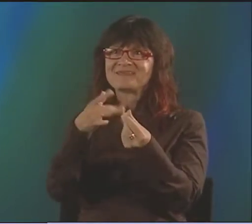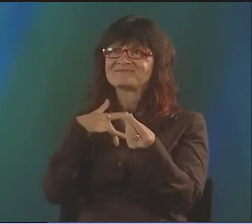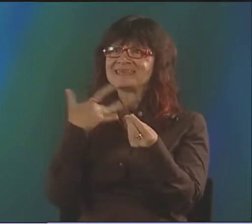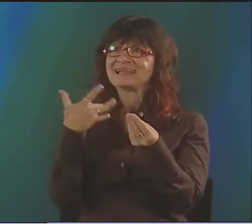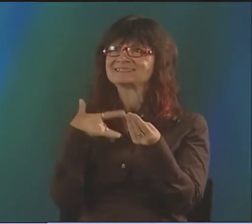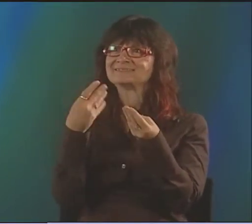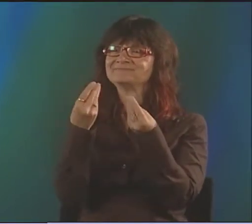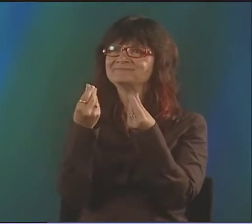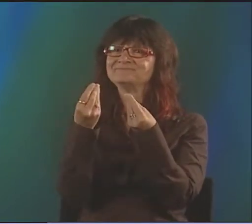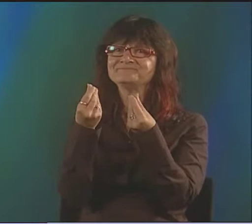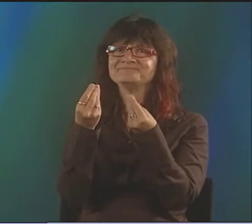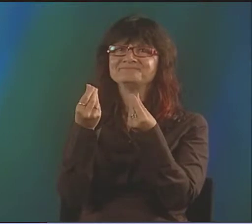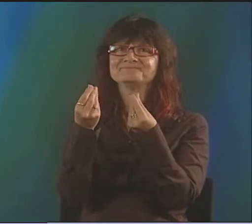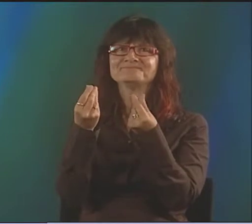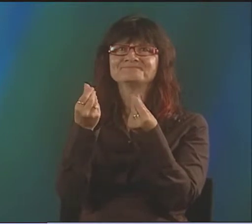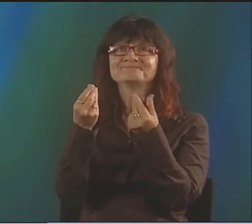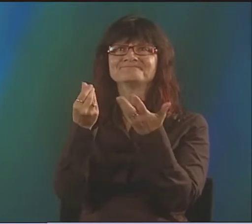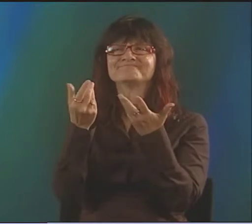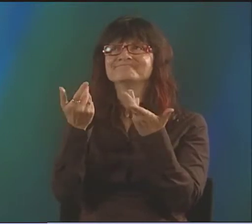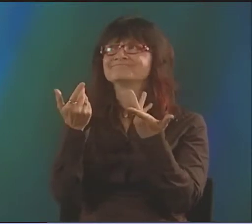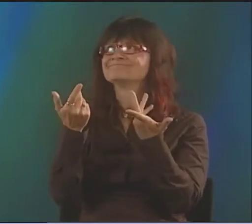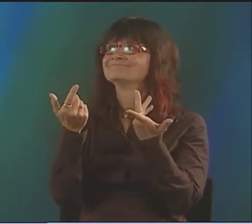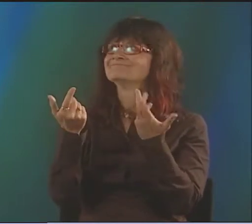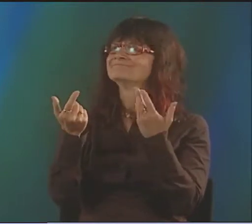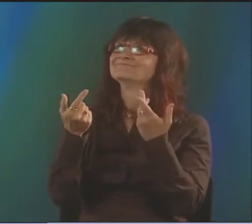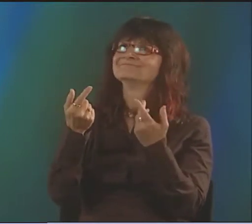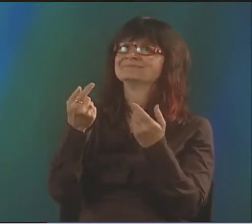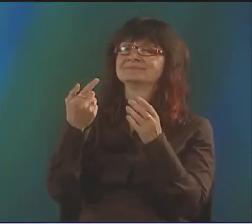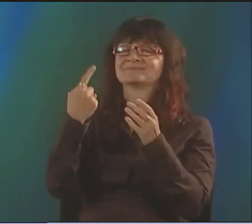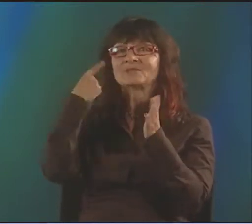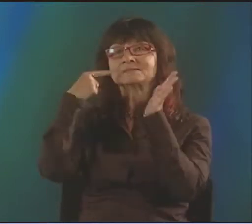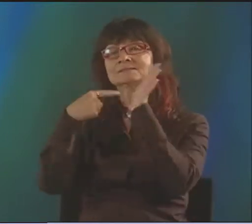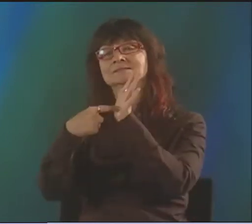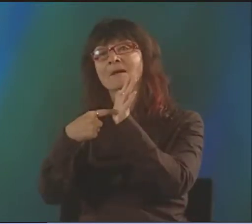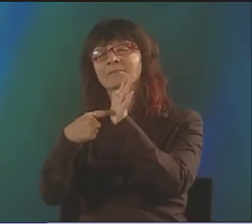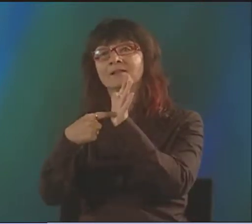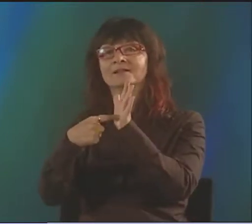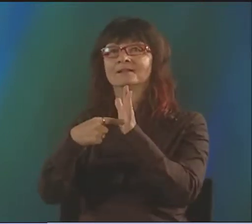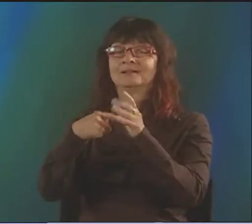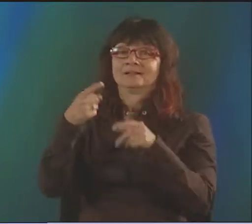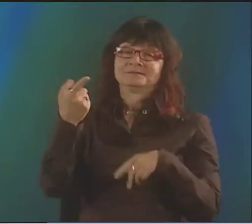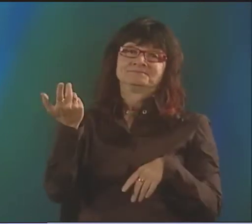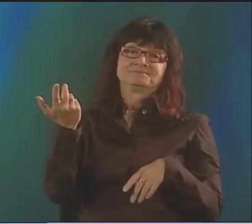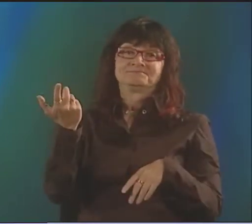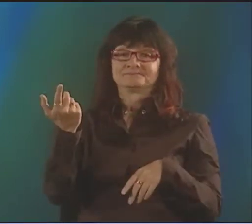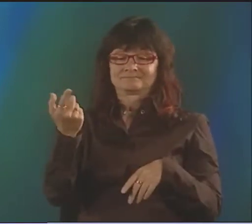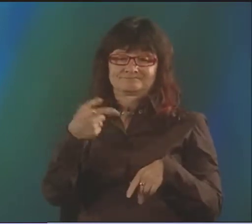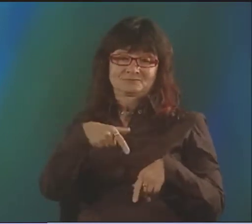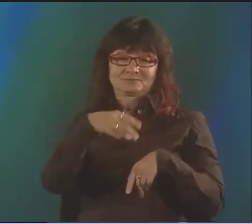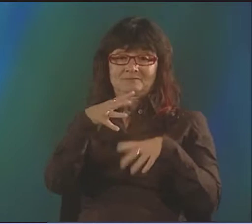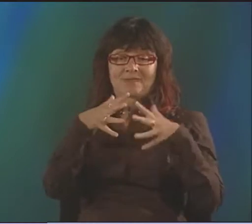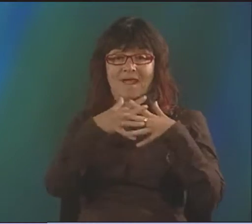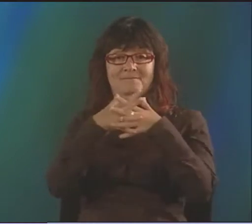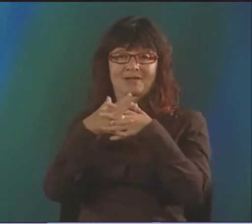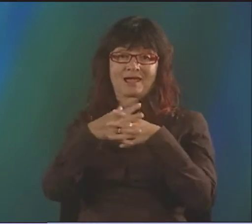RATHER THAN A "Q" ON THE CHEST, I USE THIS SIGN BECAUSE QUALITY, TO SIGN ANYWAY, IS MORE OF A TACTILE FEELING.